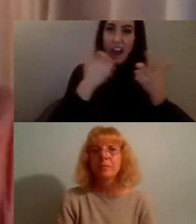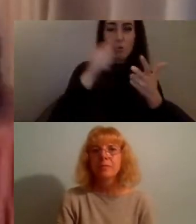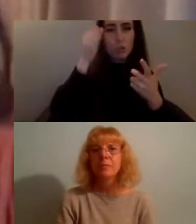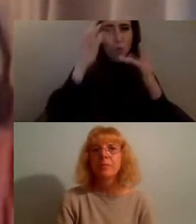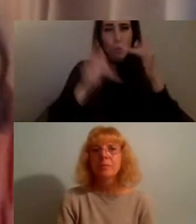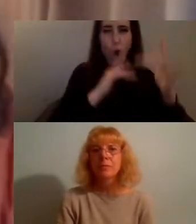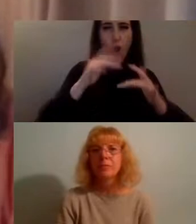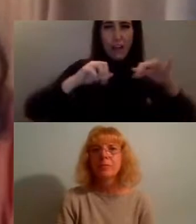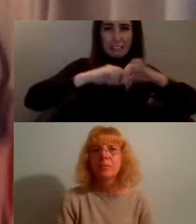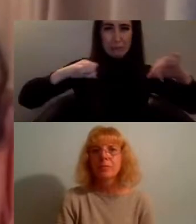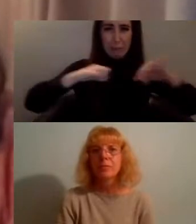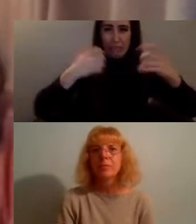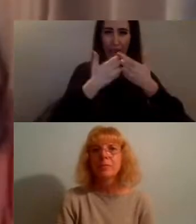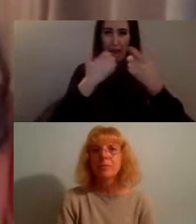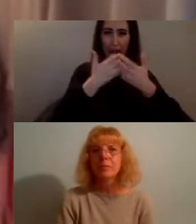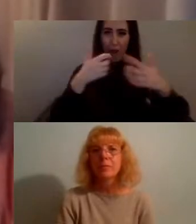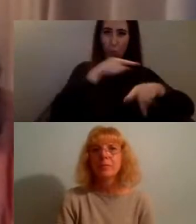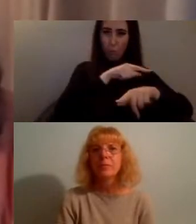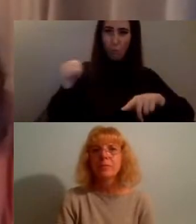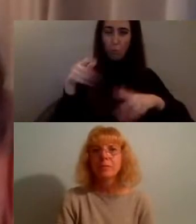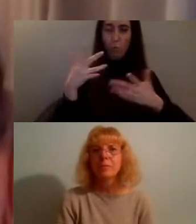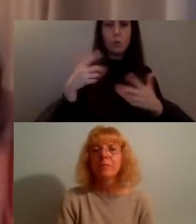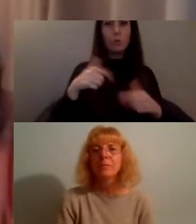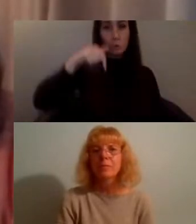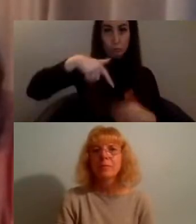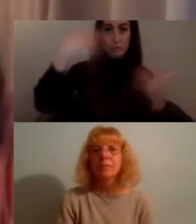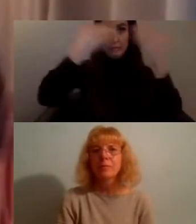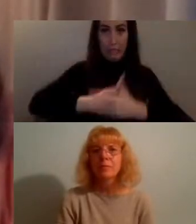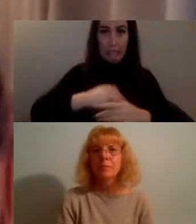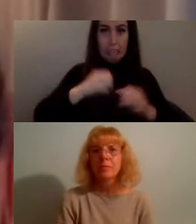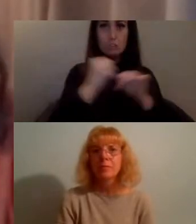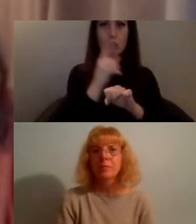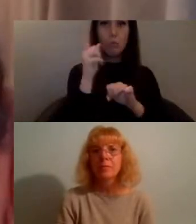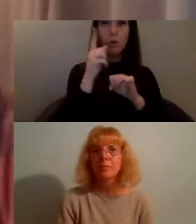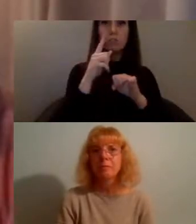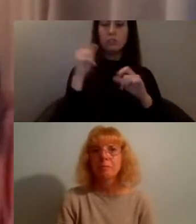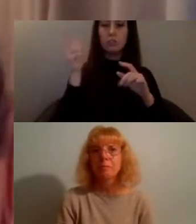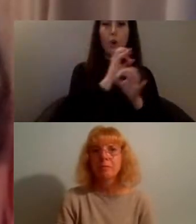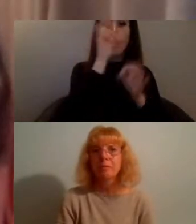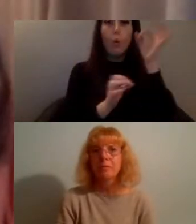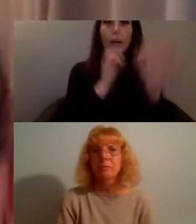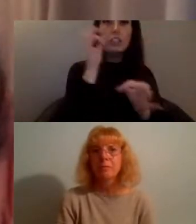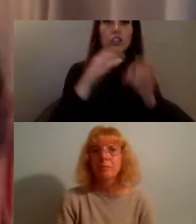so tonight we'll be unpacking the questions and tensions that we've been thinking about